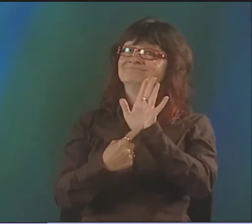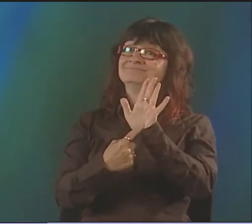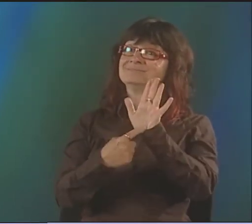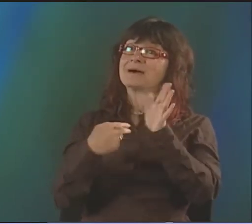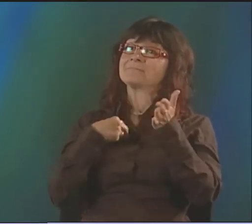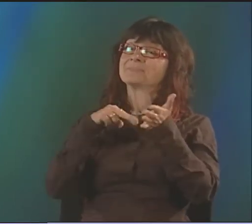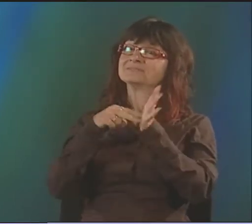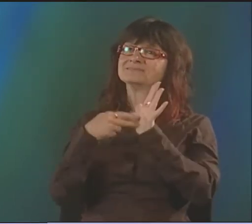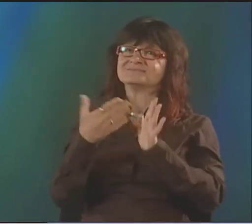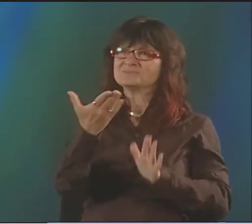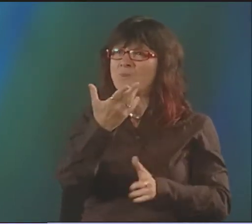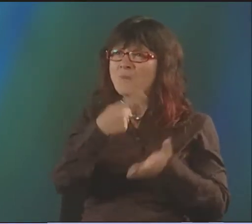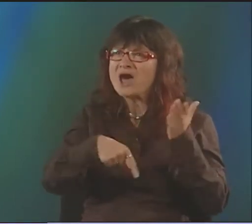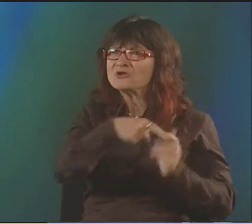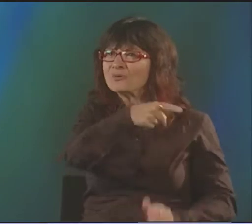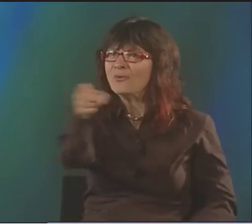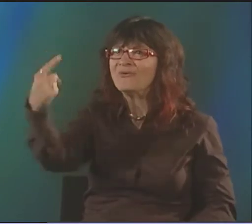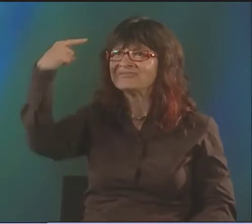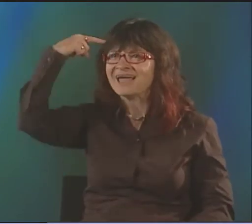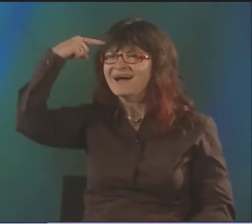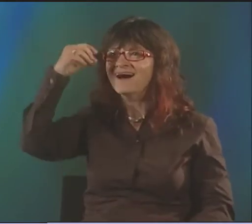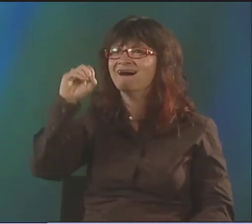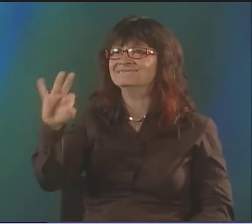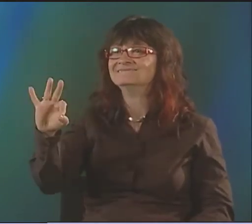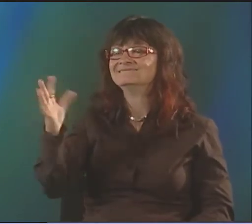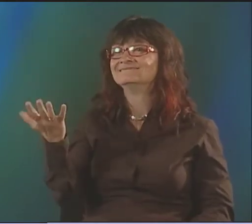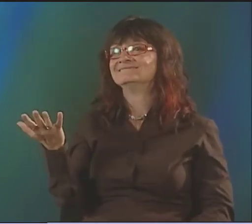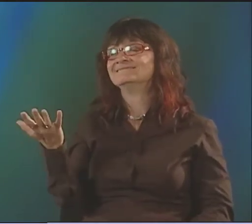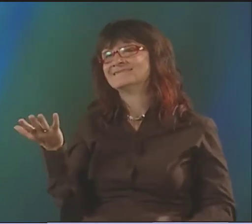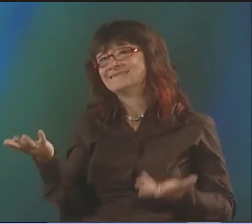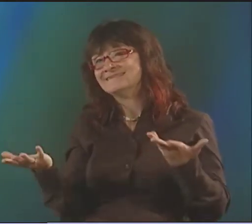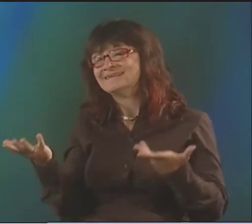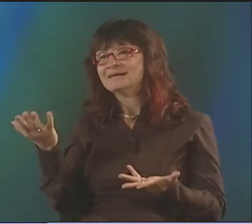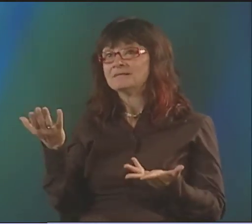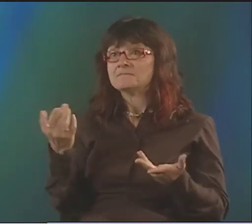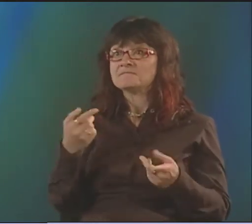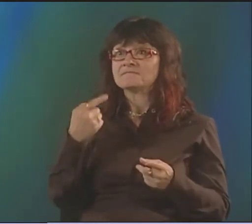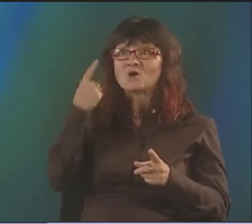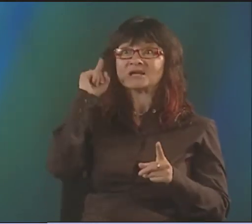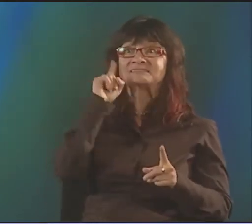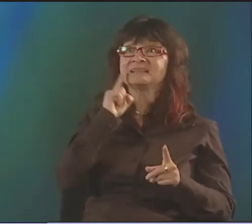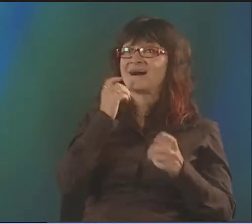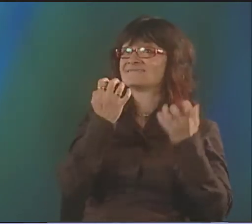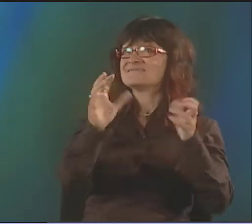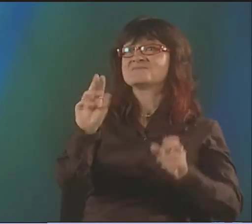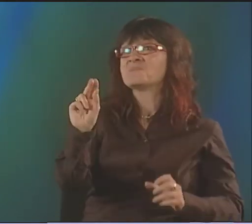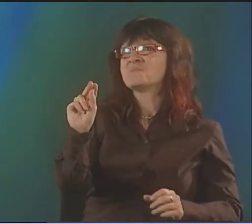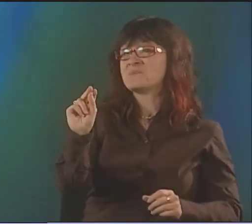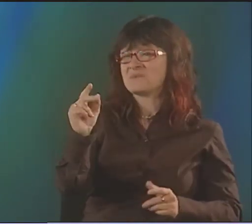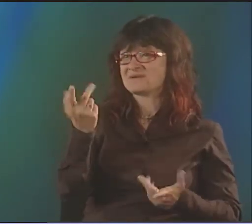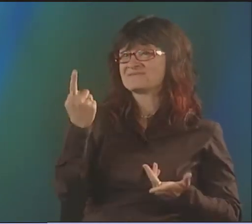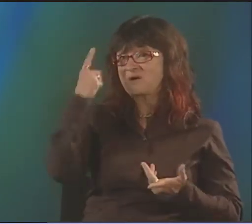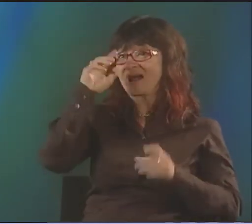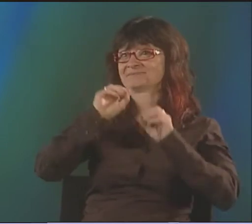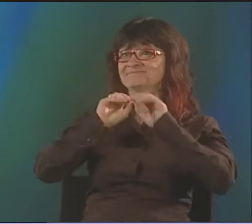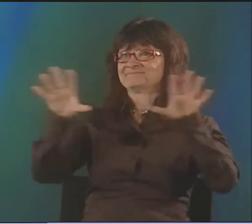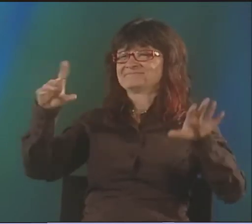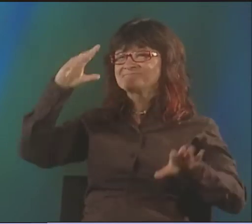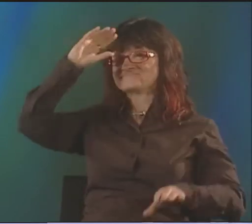SHE WAS VERY ACCEPTING OF IT. SHE DIDN'T KNOW ANY BETTER. BUT THAT'S JUST SICK! I'M SORRY. IT'S JUST SICK. AND THAT'S SOMETHING I WANTED TO SHOW. WHAT'S THE PURPOSE?